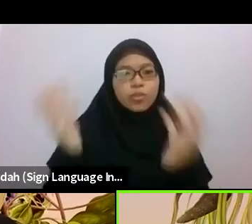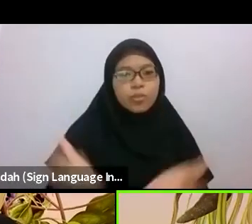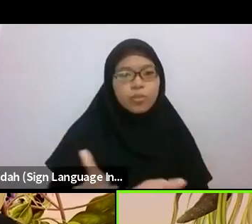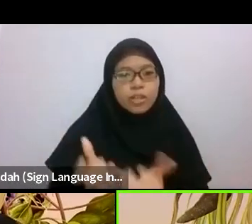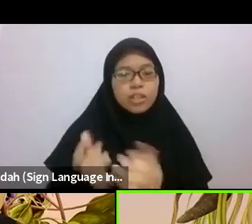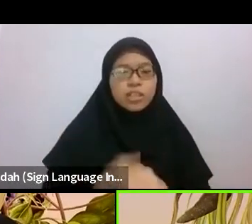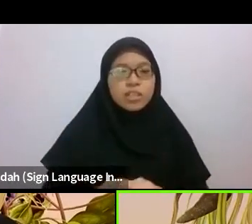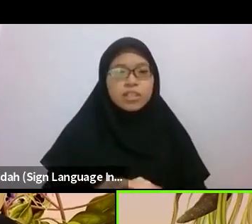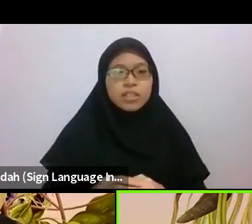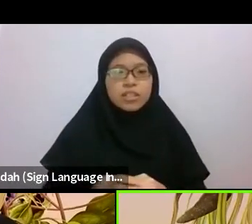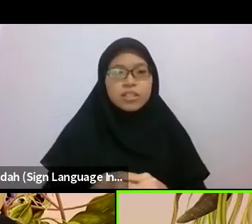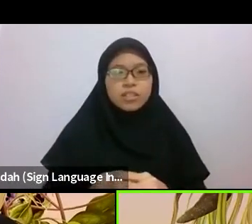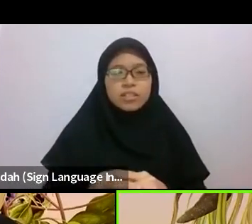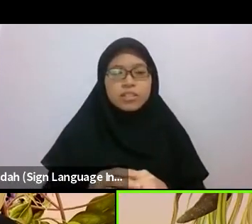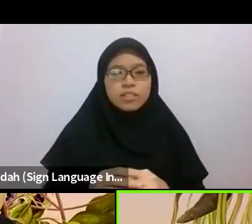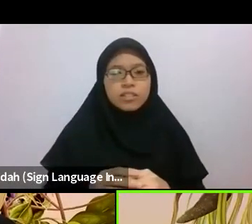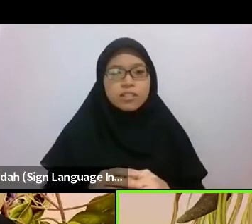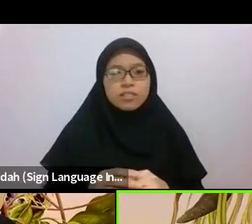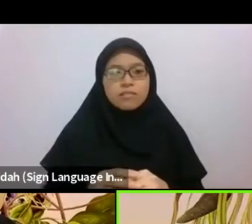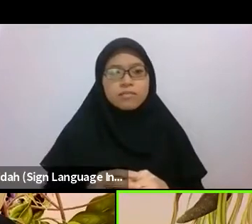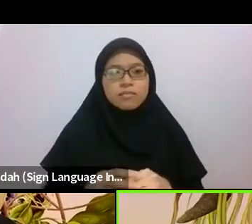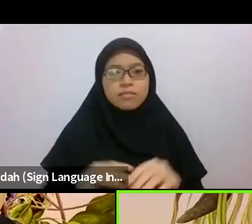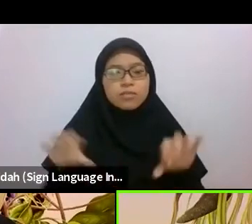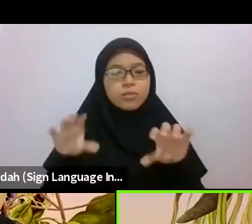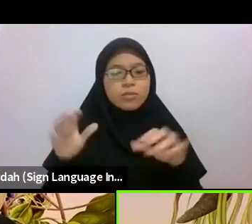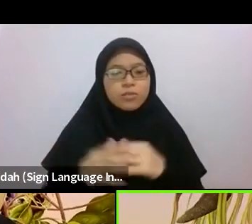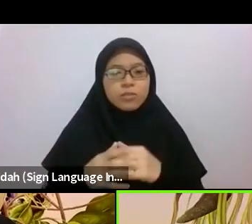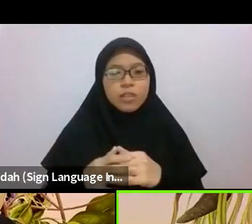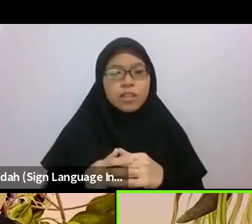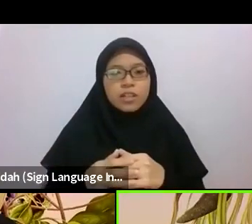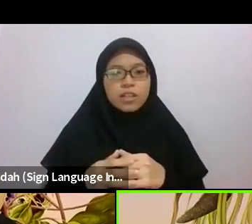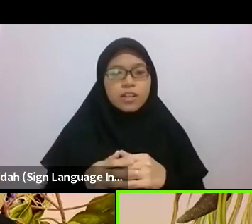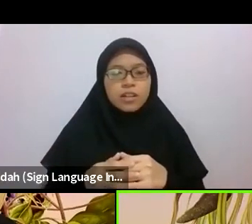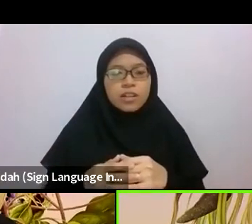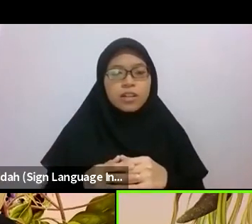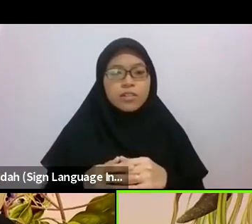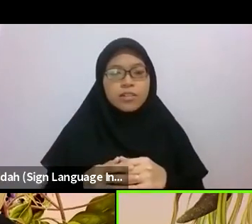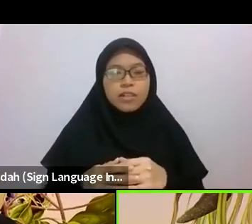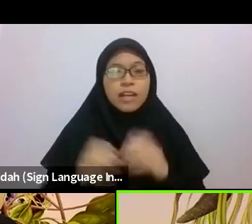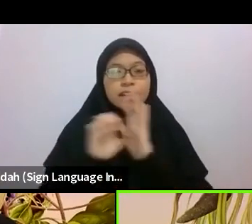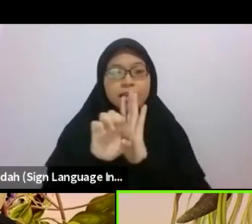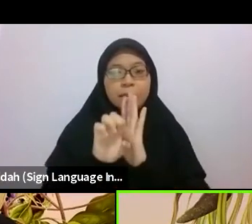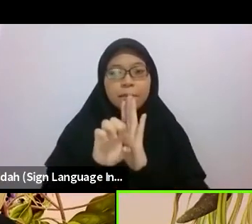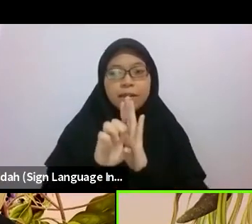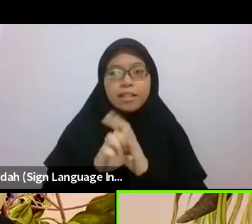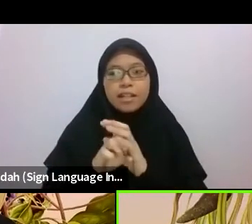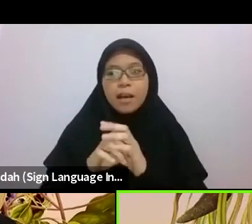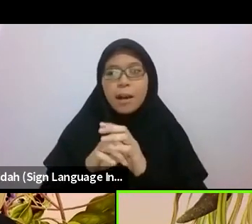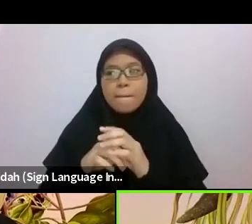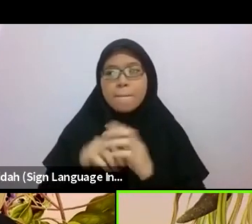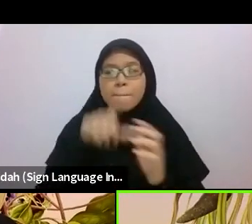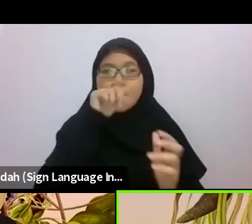But what about the natural world, for instance? How do migratory birds remember the routes they take?